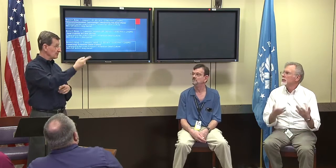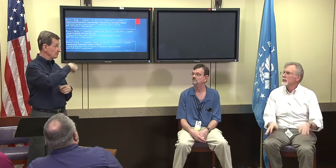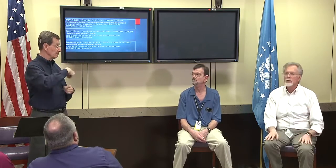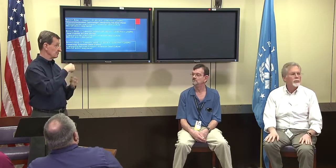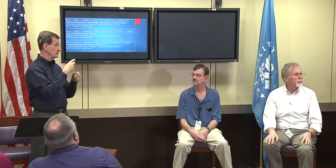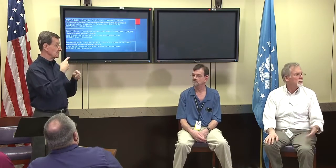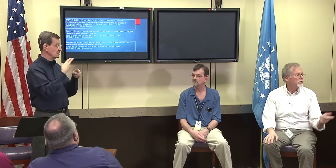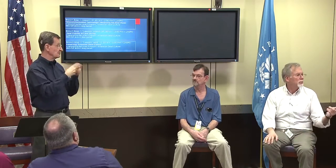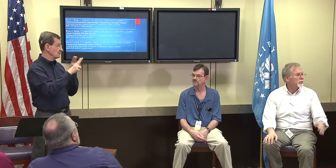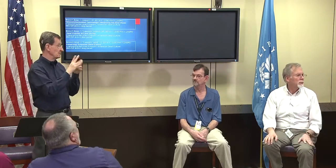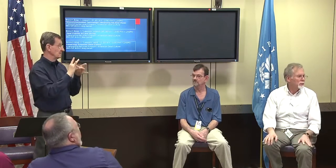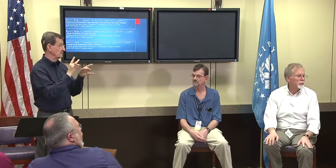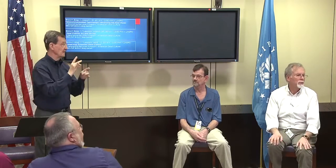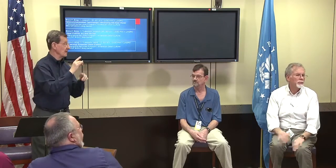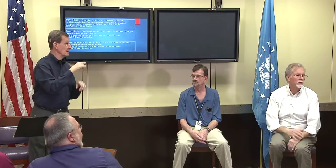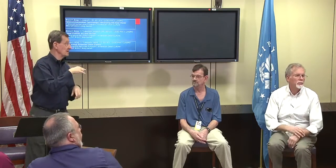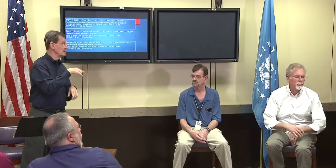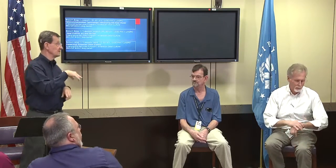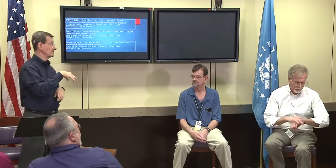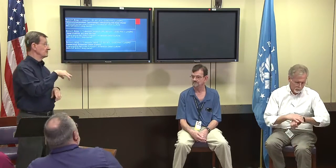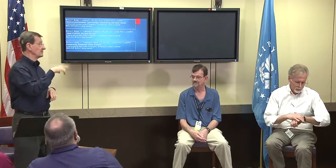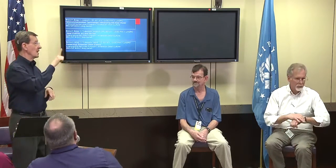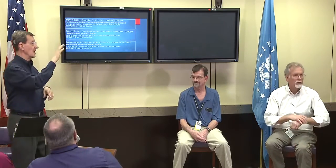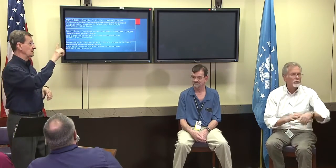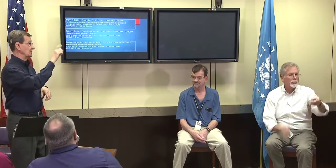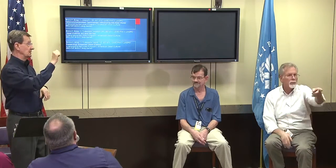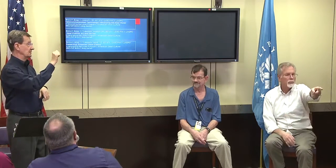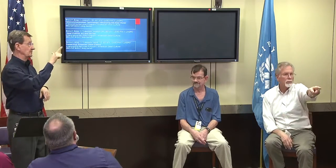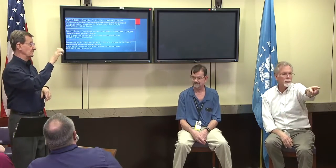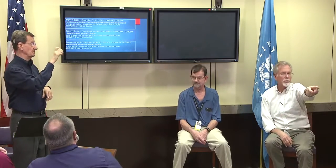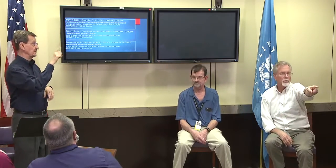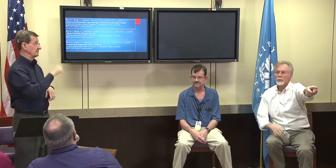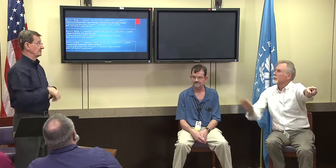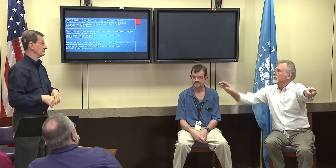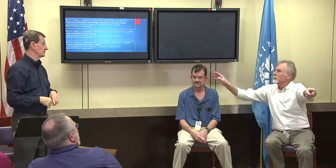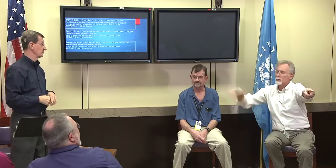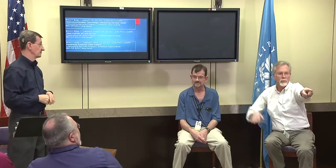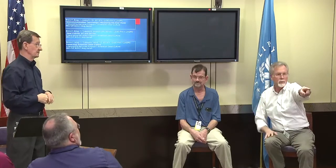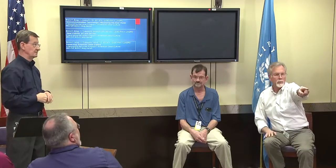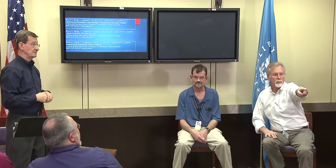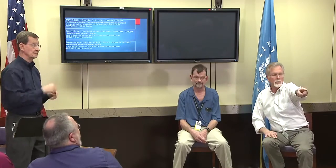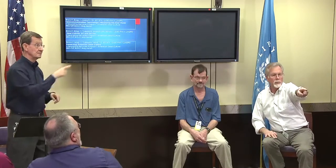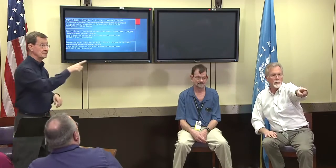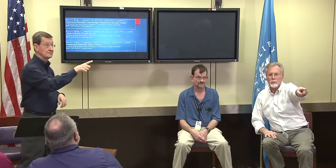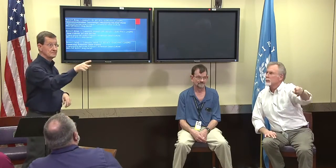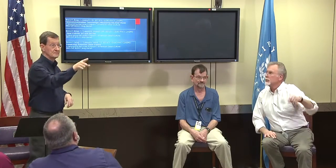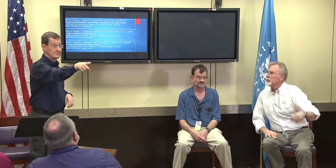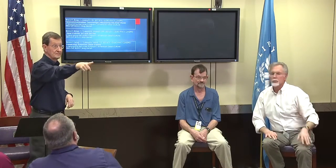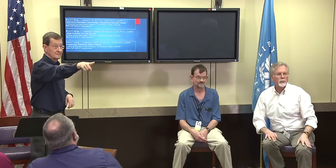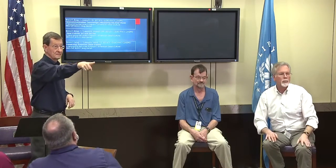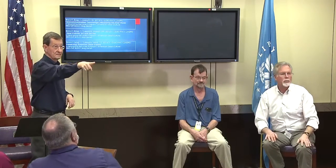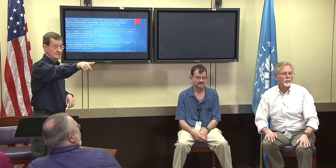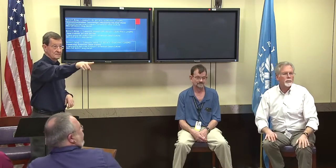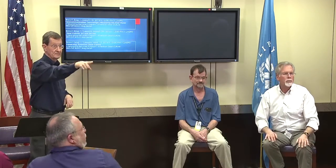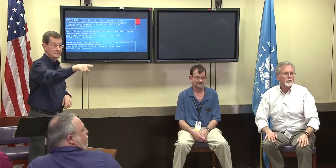I guess, Toby I think we're ready for you to come up and close us out and will wait a minute, I think there is another question.